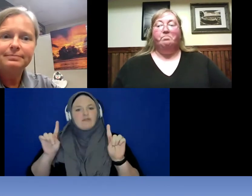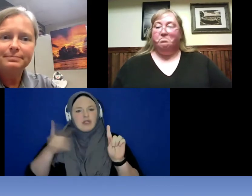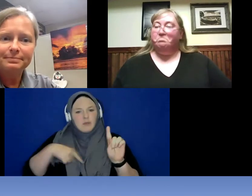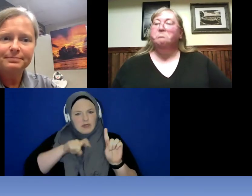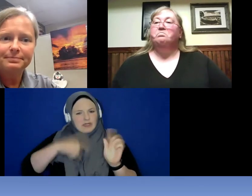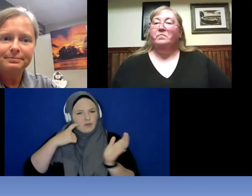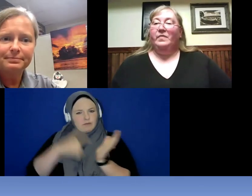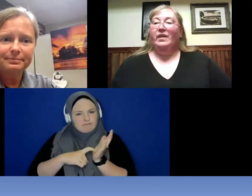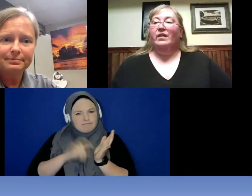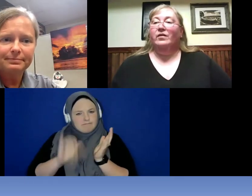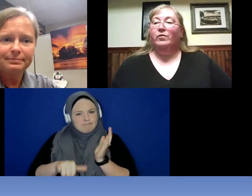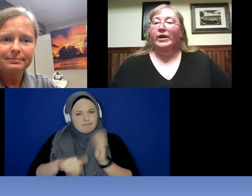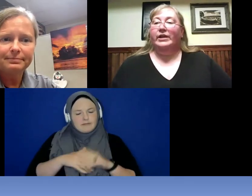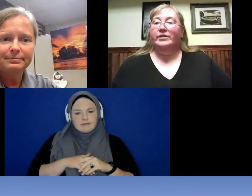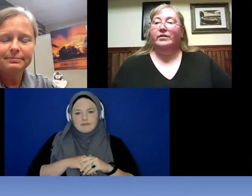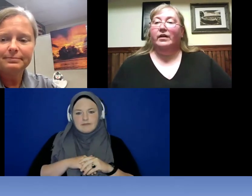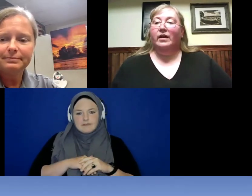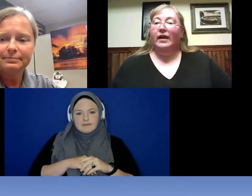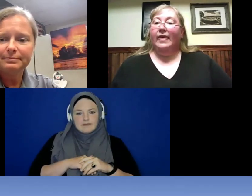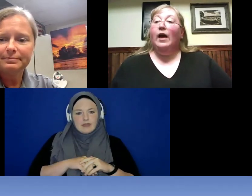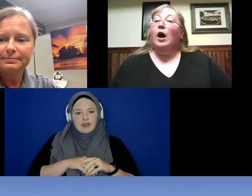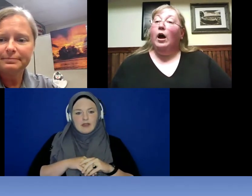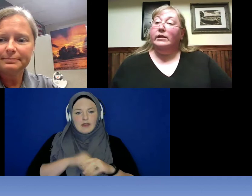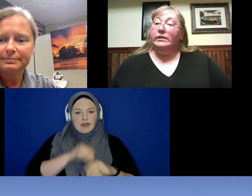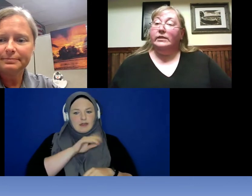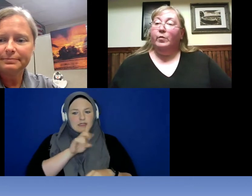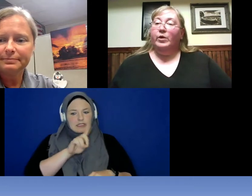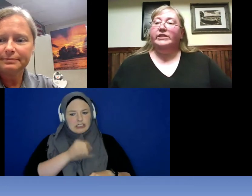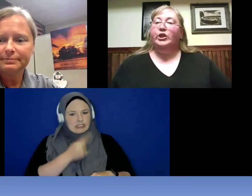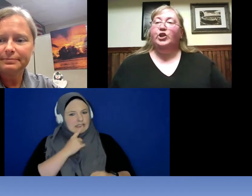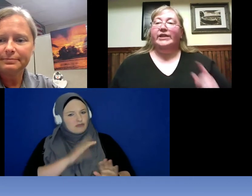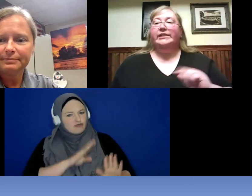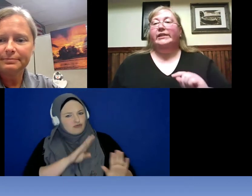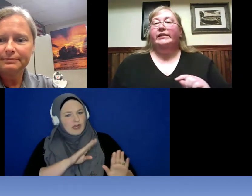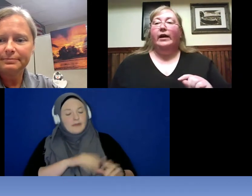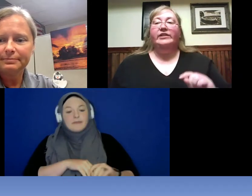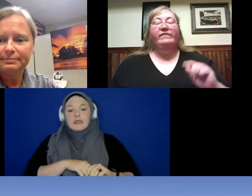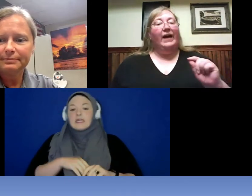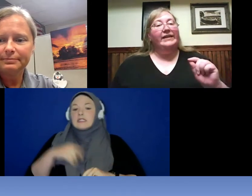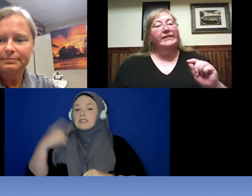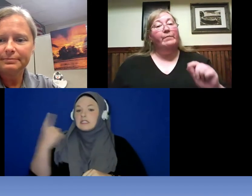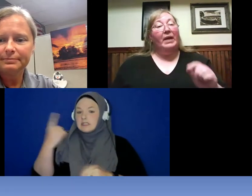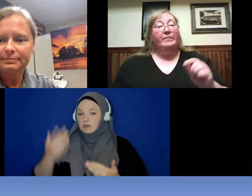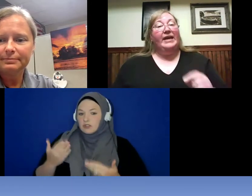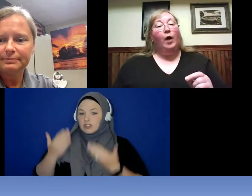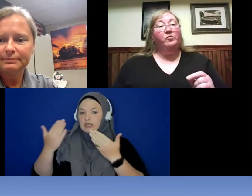Great. Someone suggested a device that might be helpful